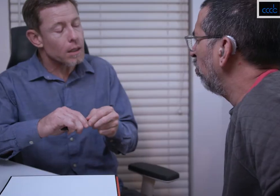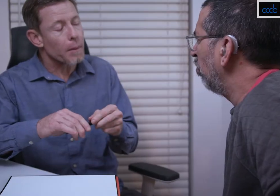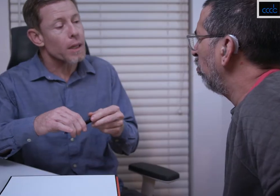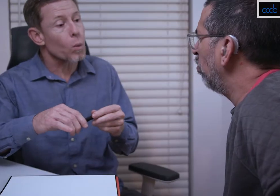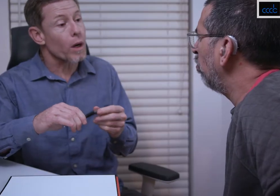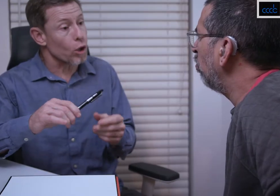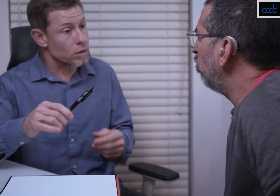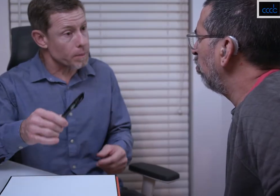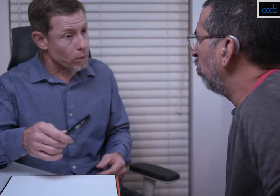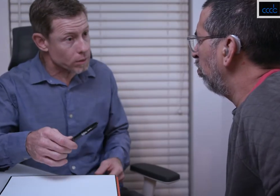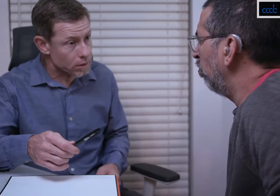Doctor: Tell me where it hurt the most.